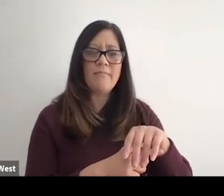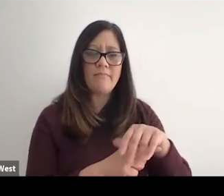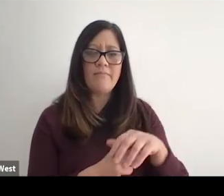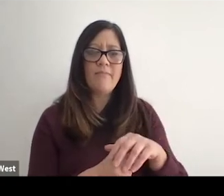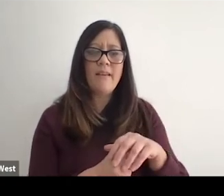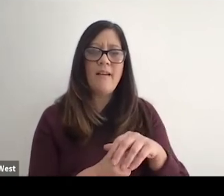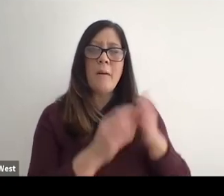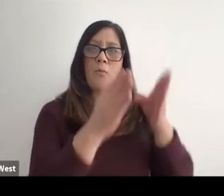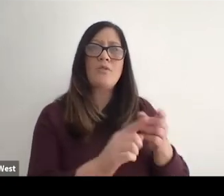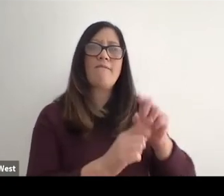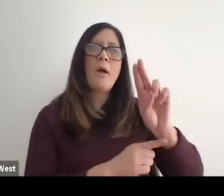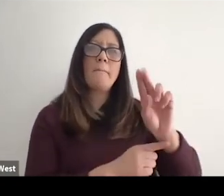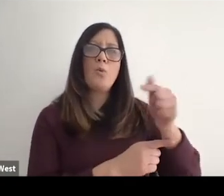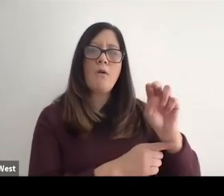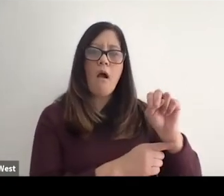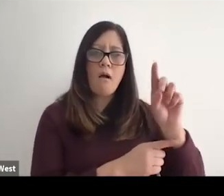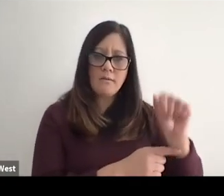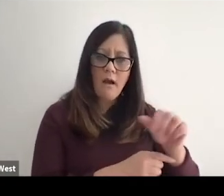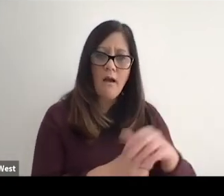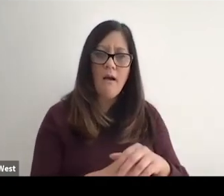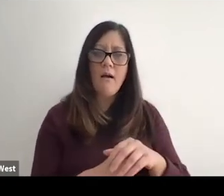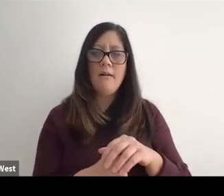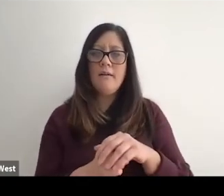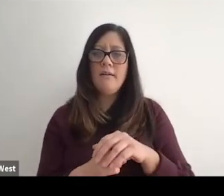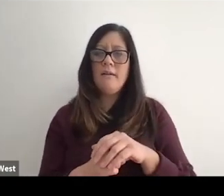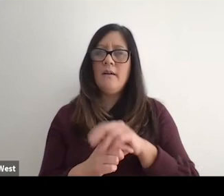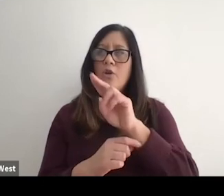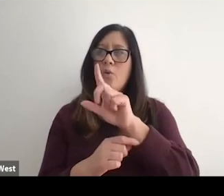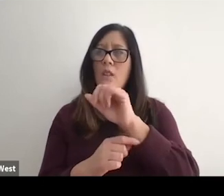Images from Uganda and your lawn is from Kazakhstan and so both of them